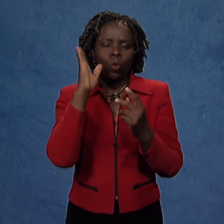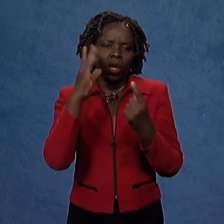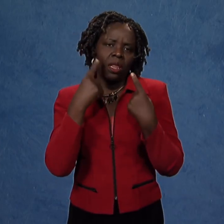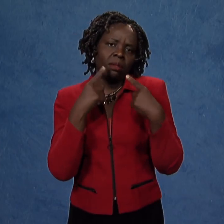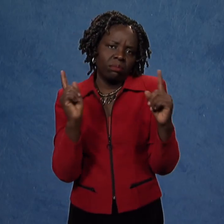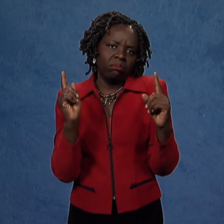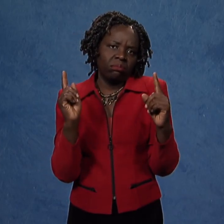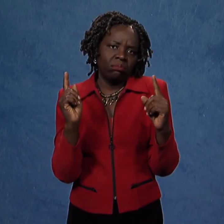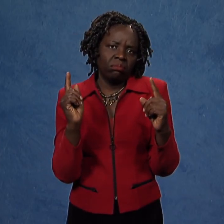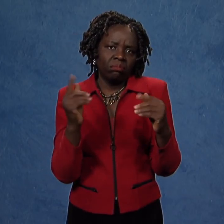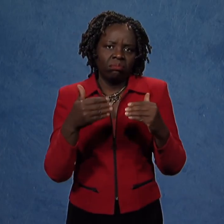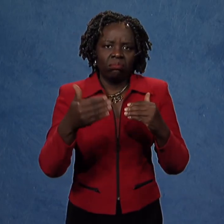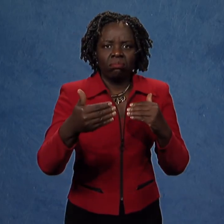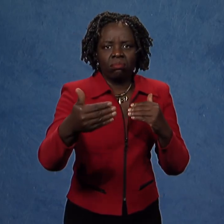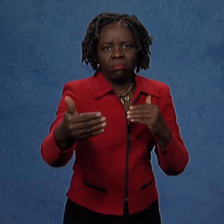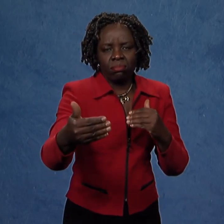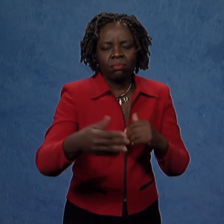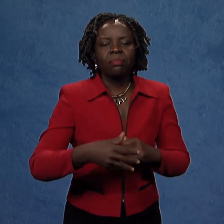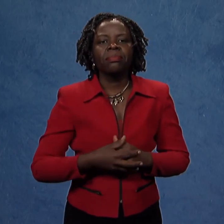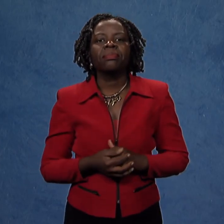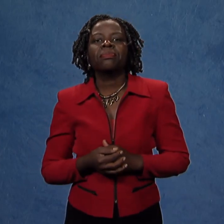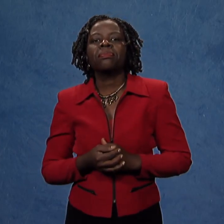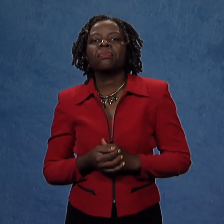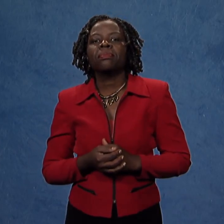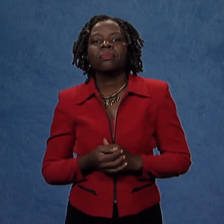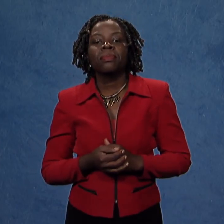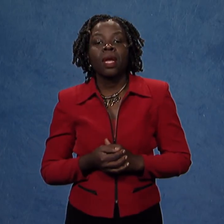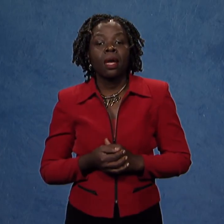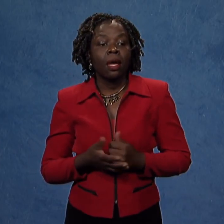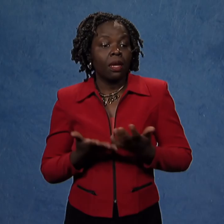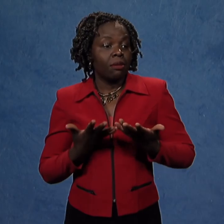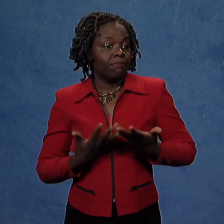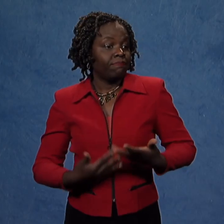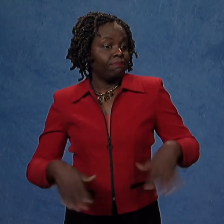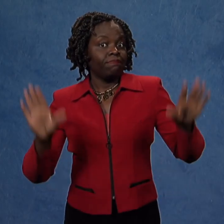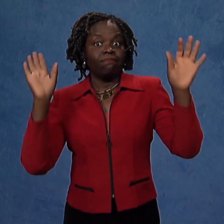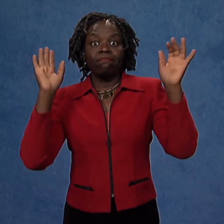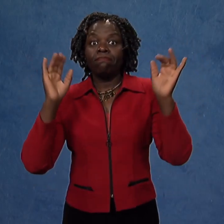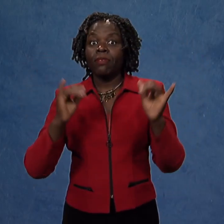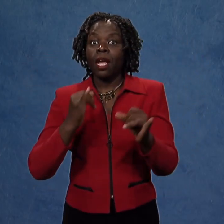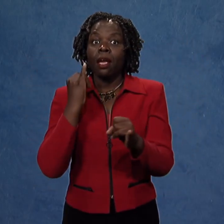will be announced.